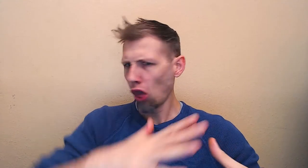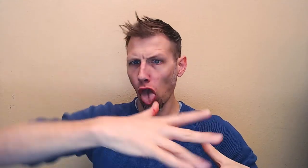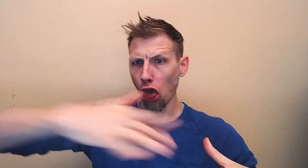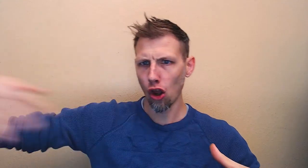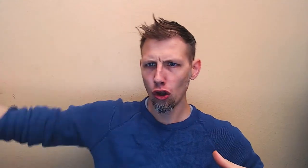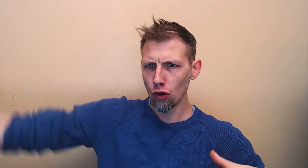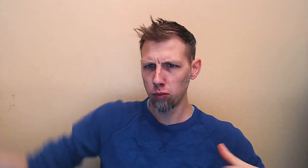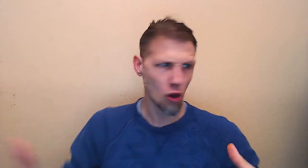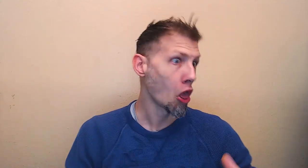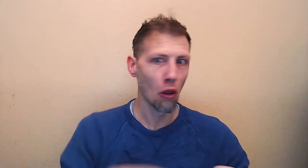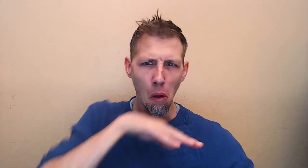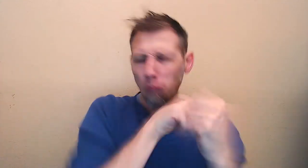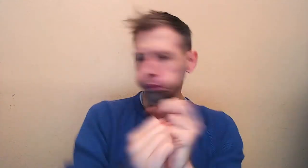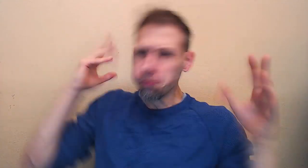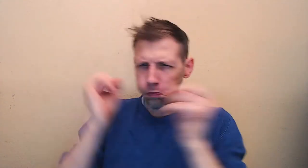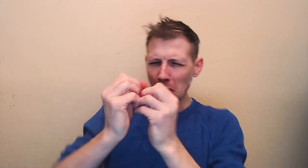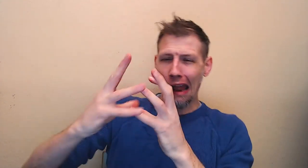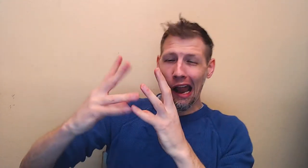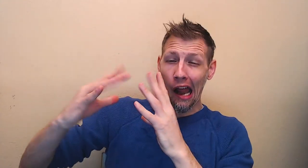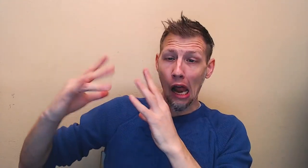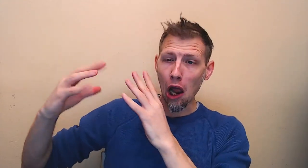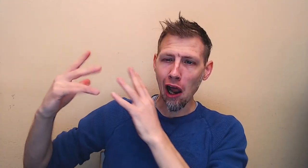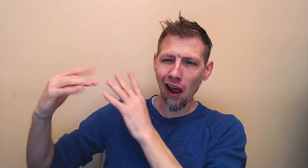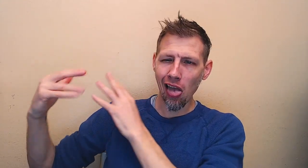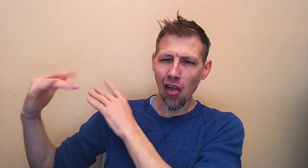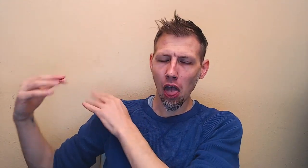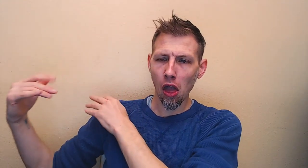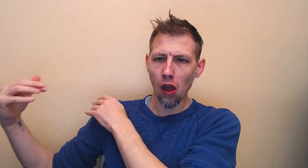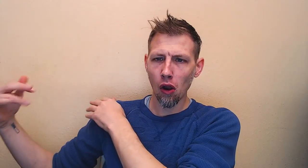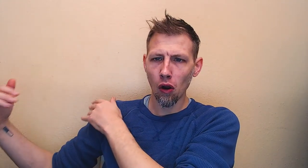(warble) KA-BOOM!